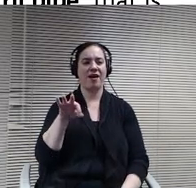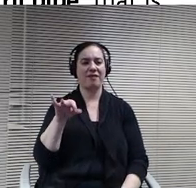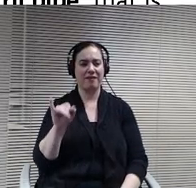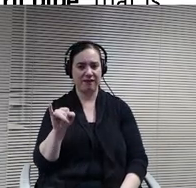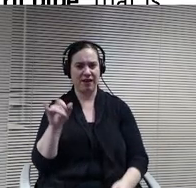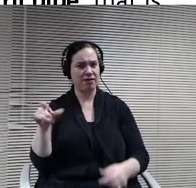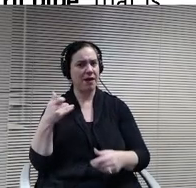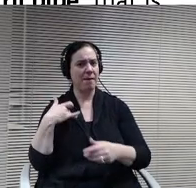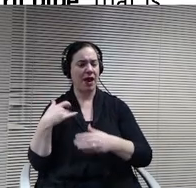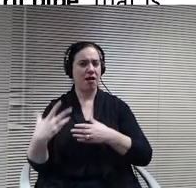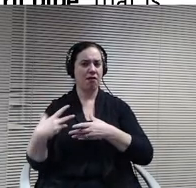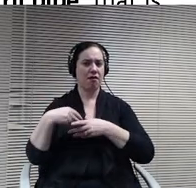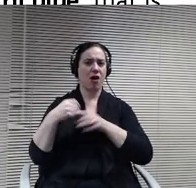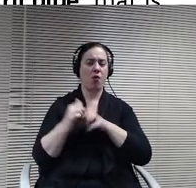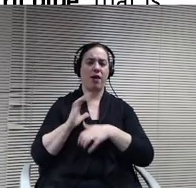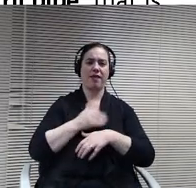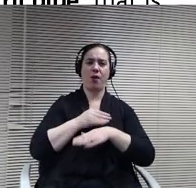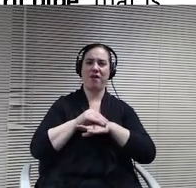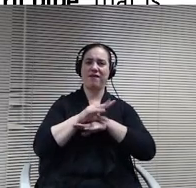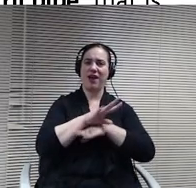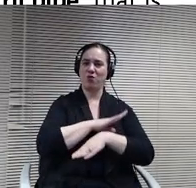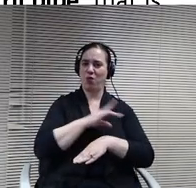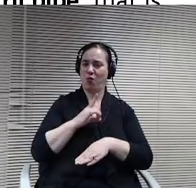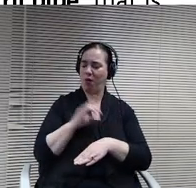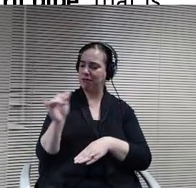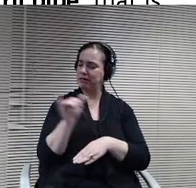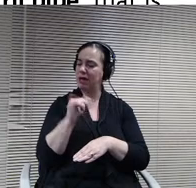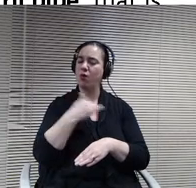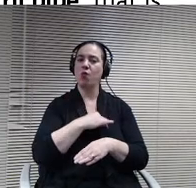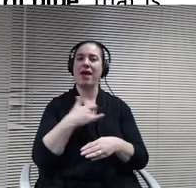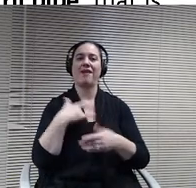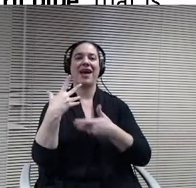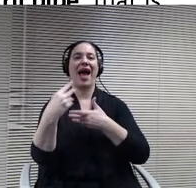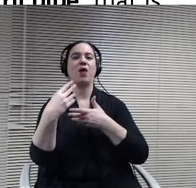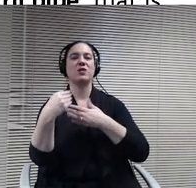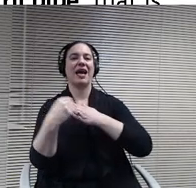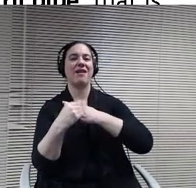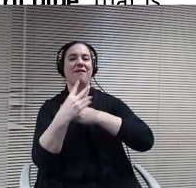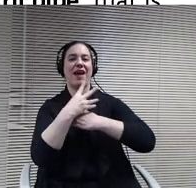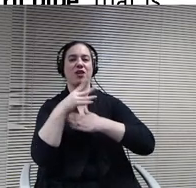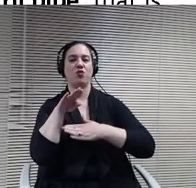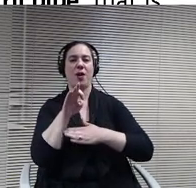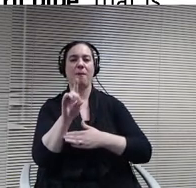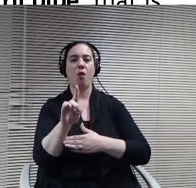programs, we have an outside of Advisory Board that is really given us feedback along the way about things that they need to